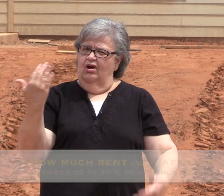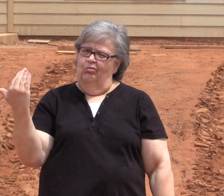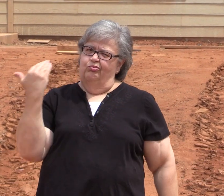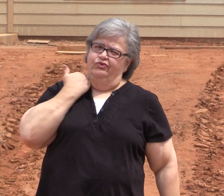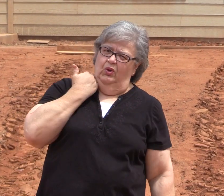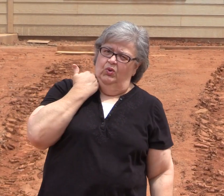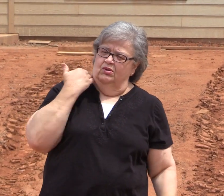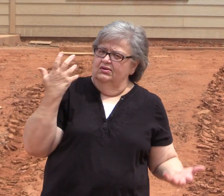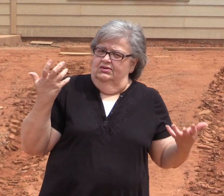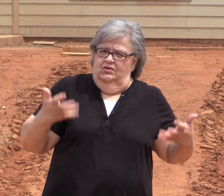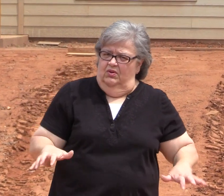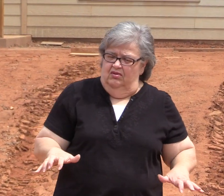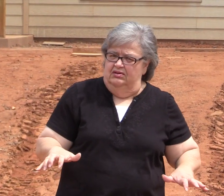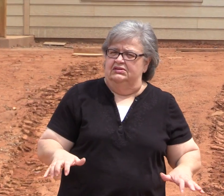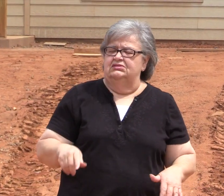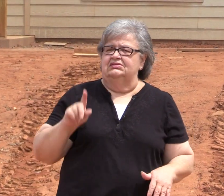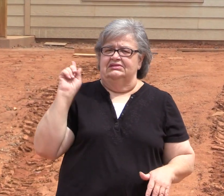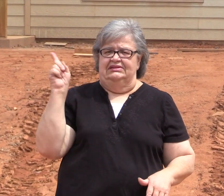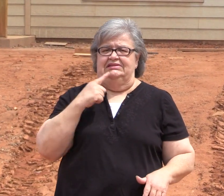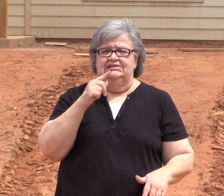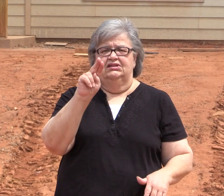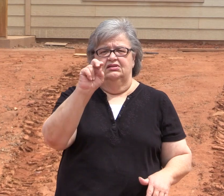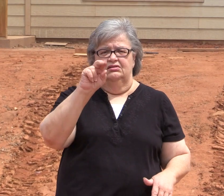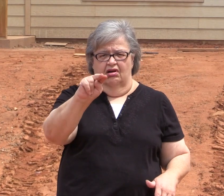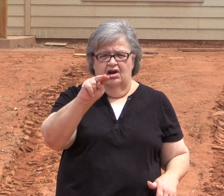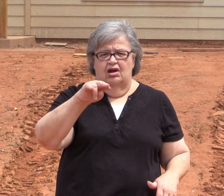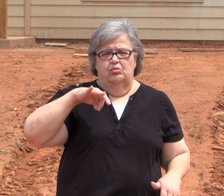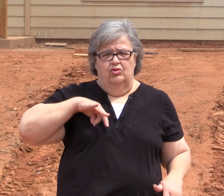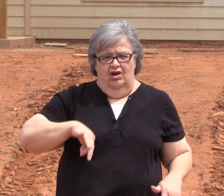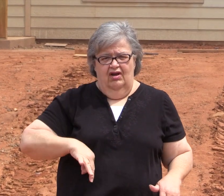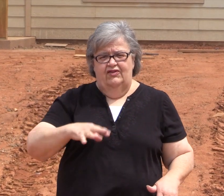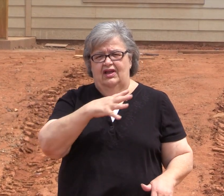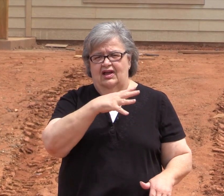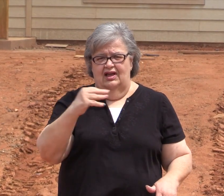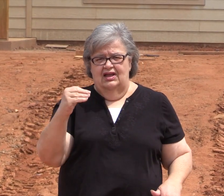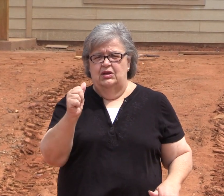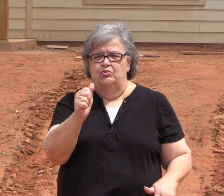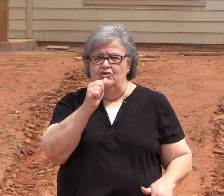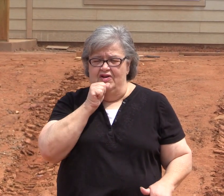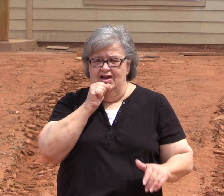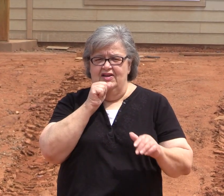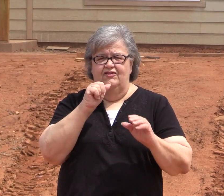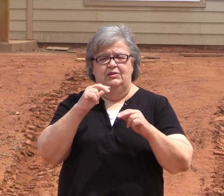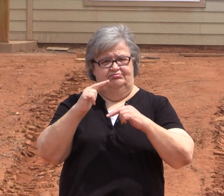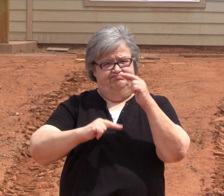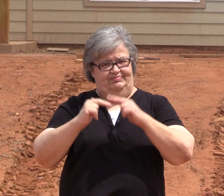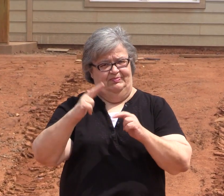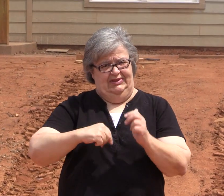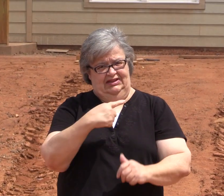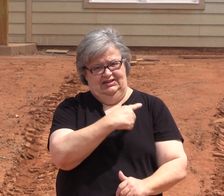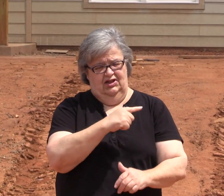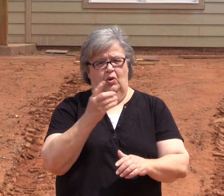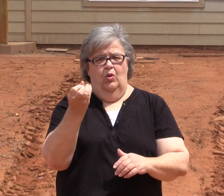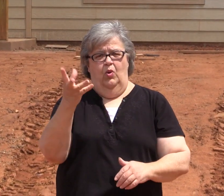You don't want to go broke. This is a non-profit and private building.